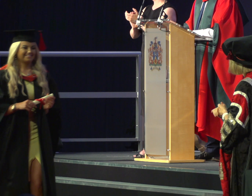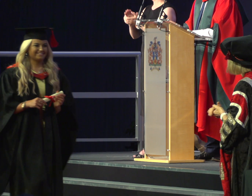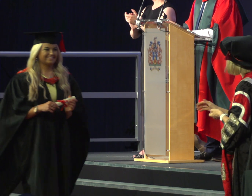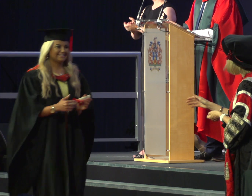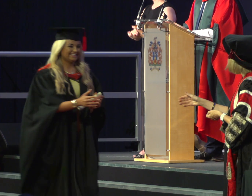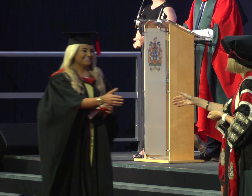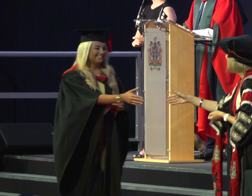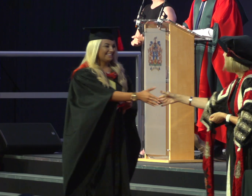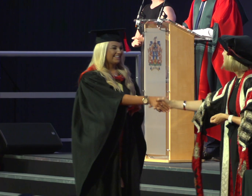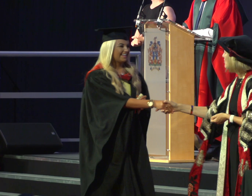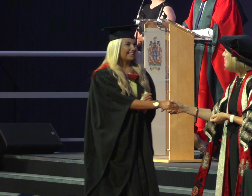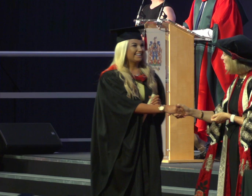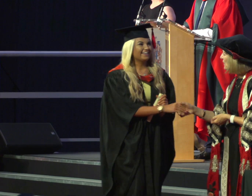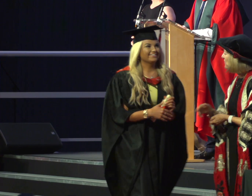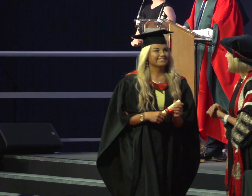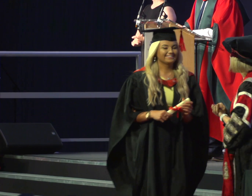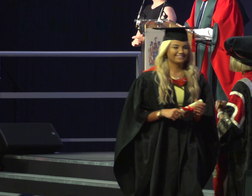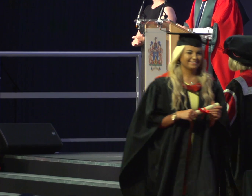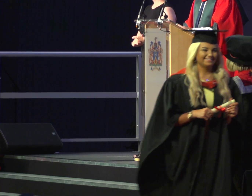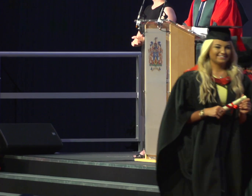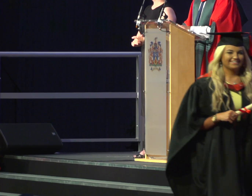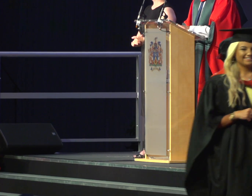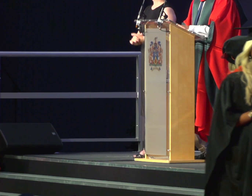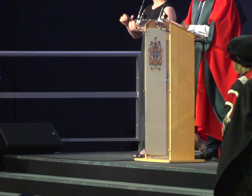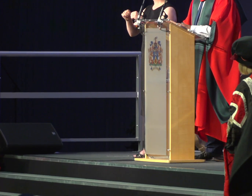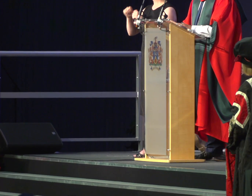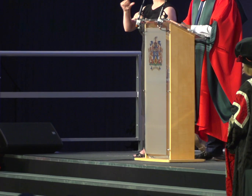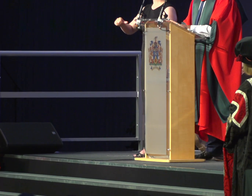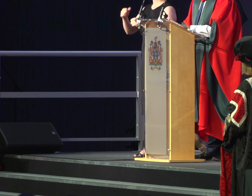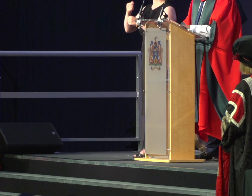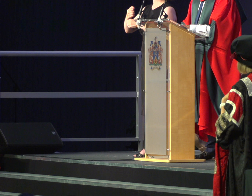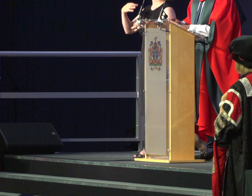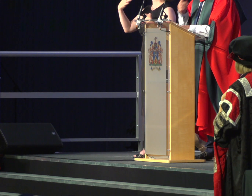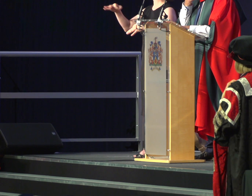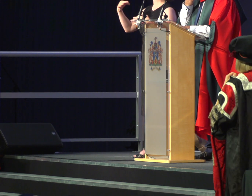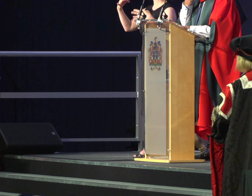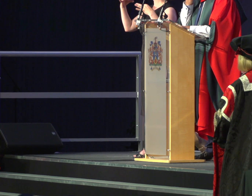Postgraduate Certificate in Education Education and Training